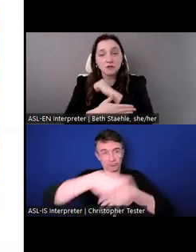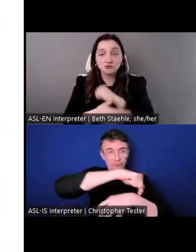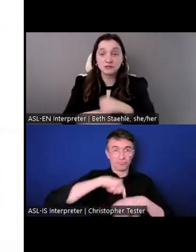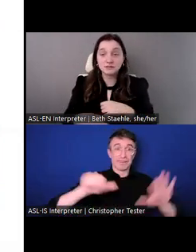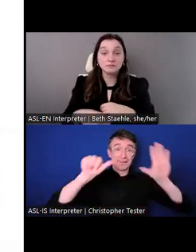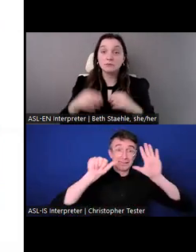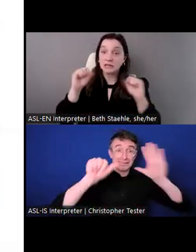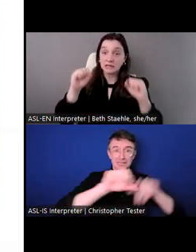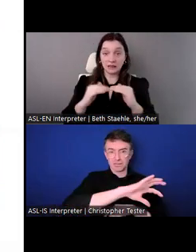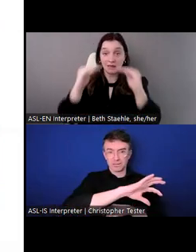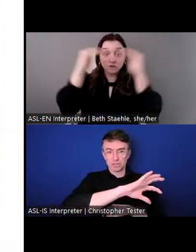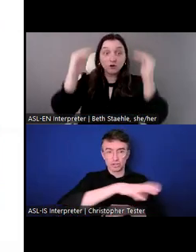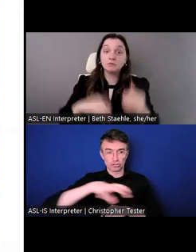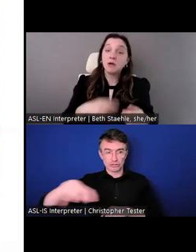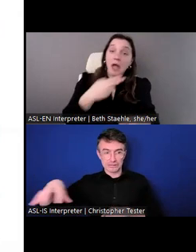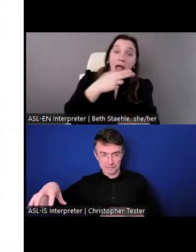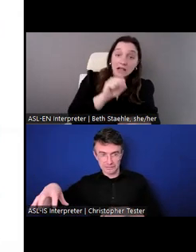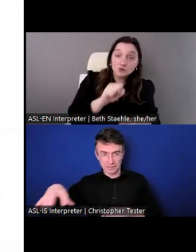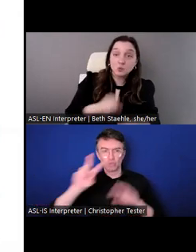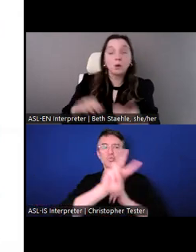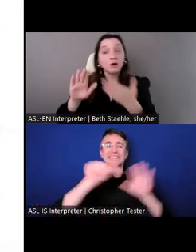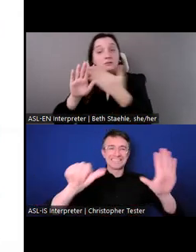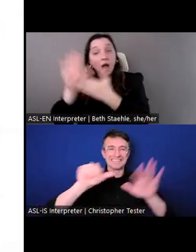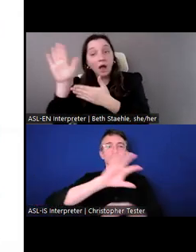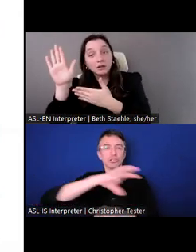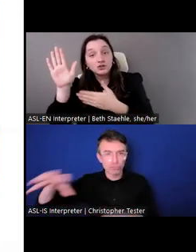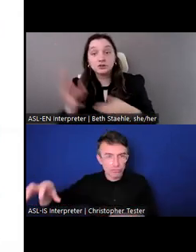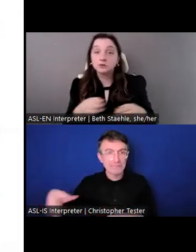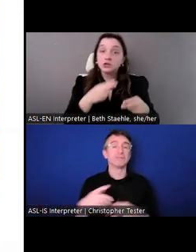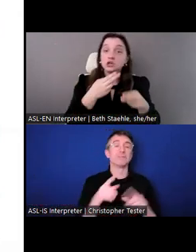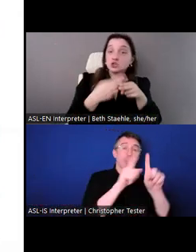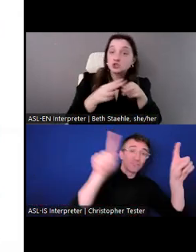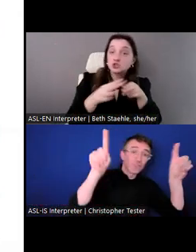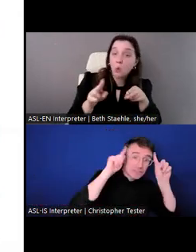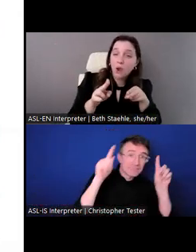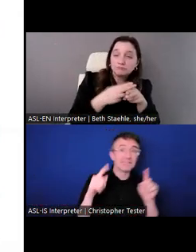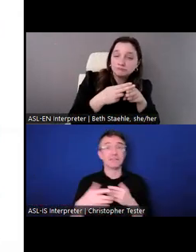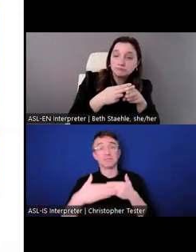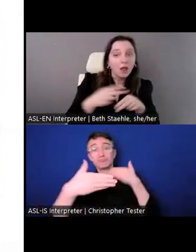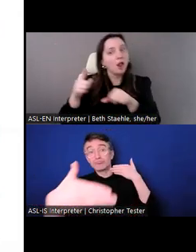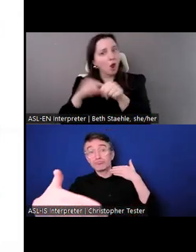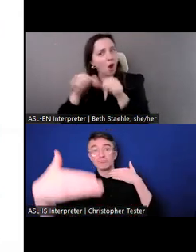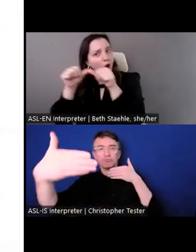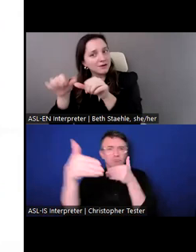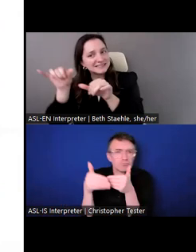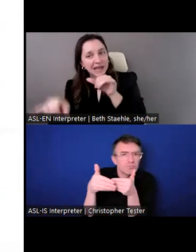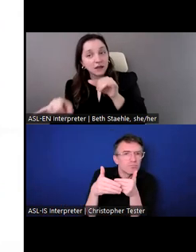Short term and long term programs! Study abroad and work abroad programs, too. You want it, we got it!